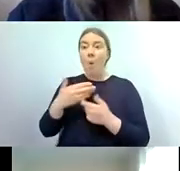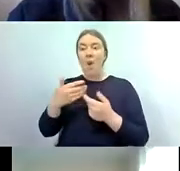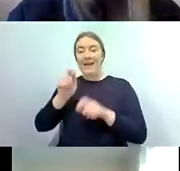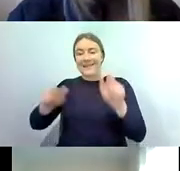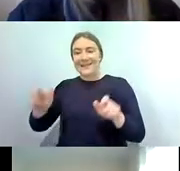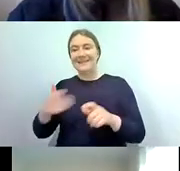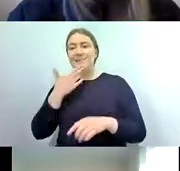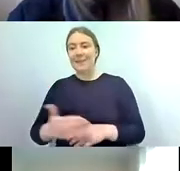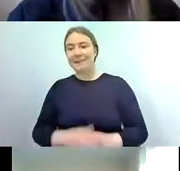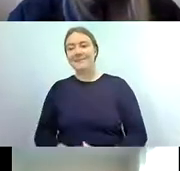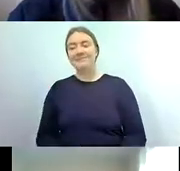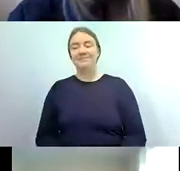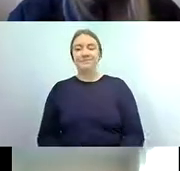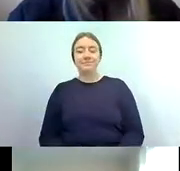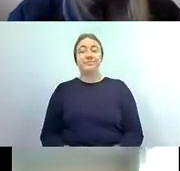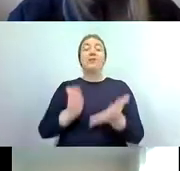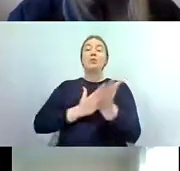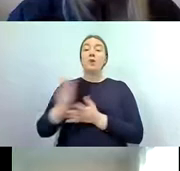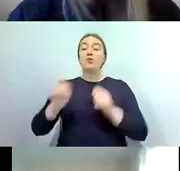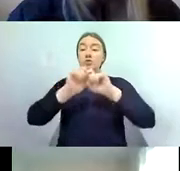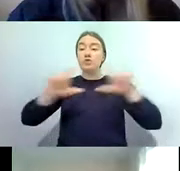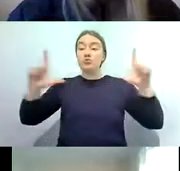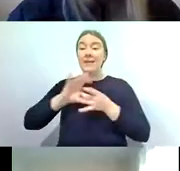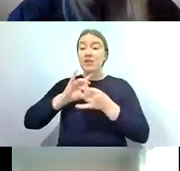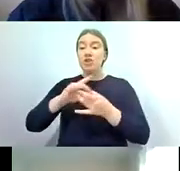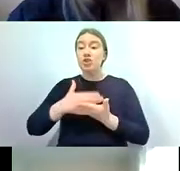so during screen sharing this evening you should be able to see the presentation on